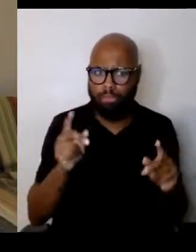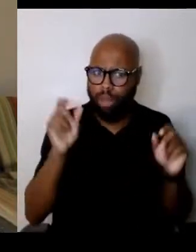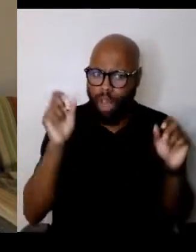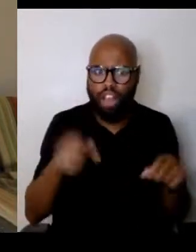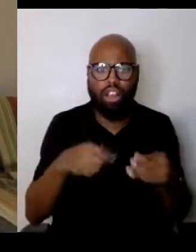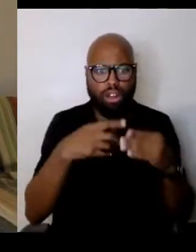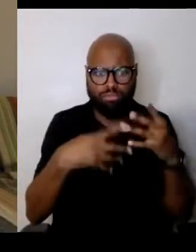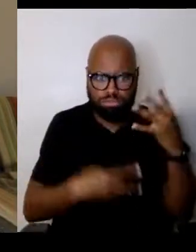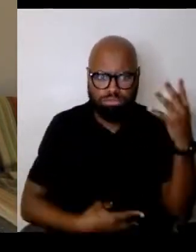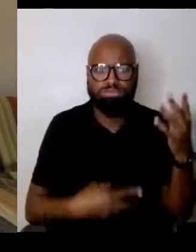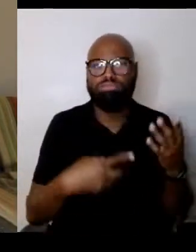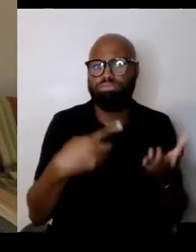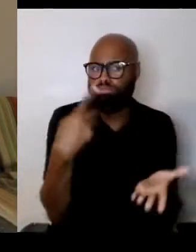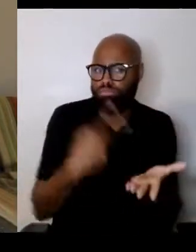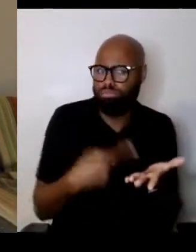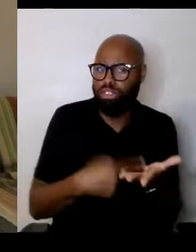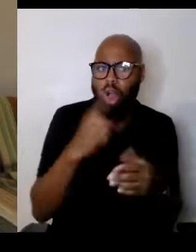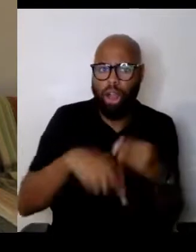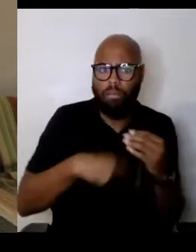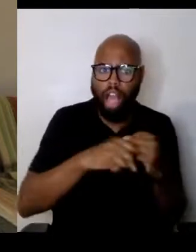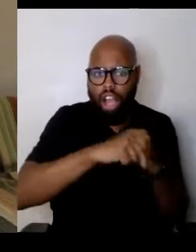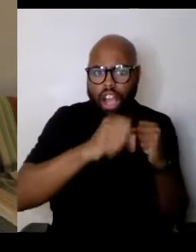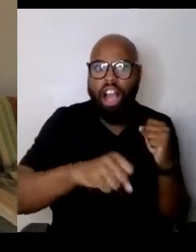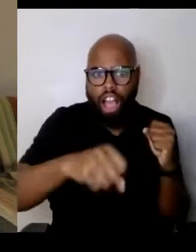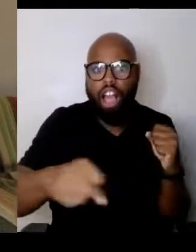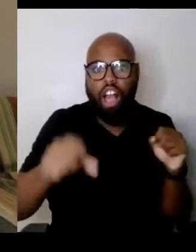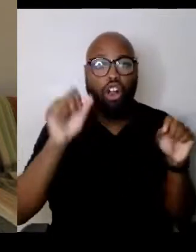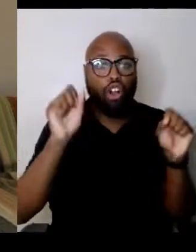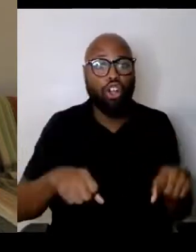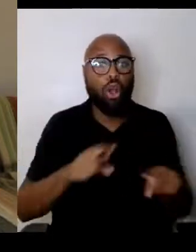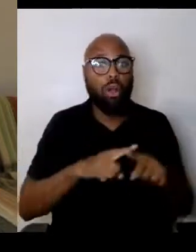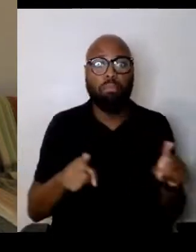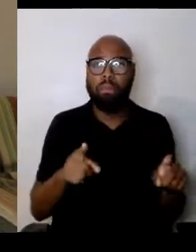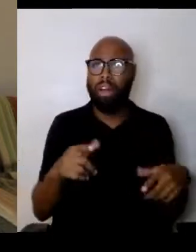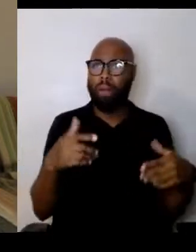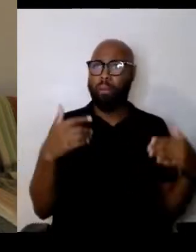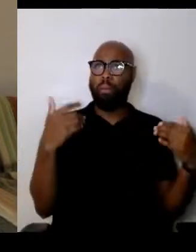but somehow these people stood up to the plate,